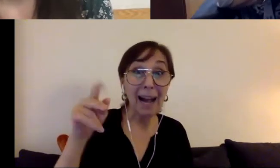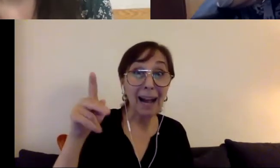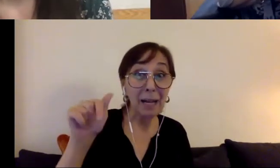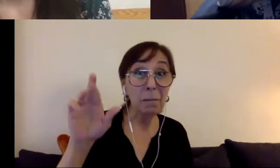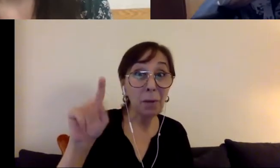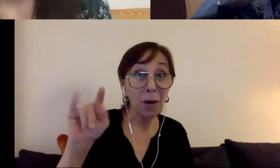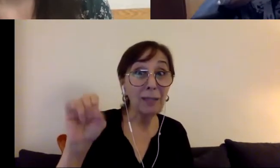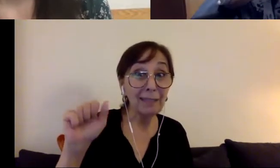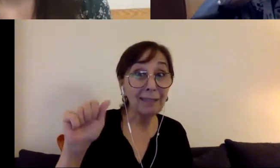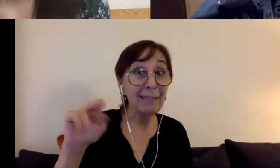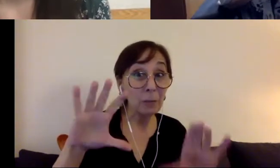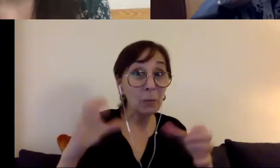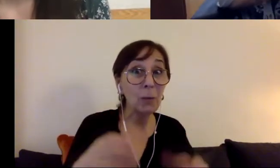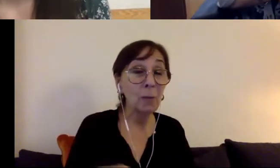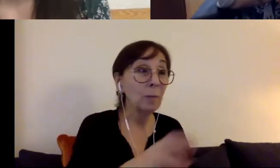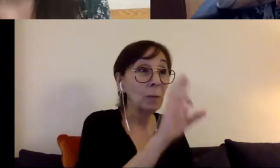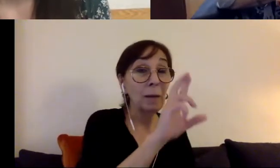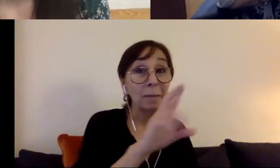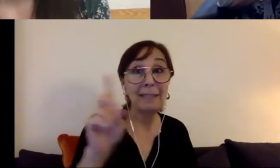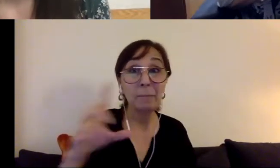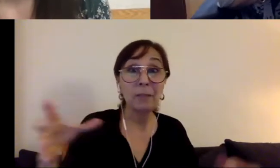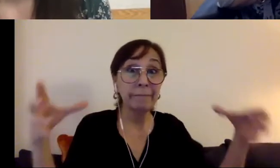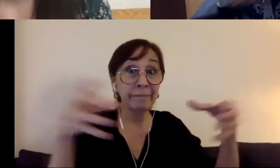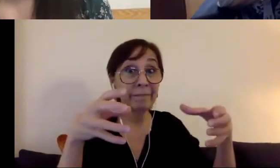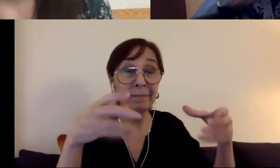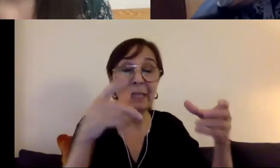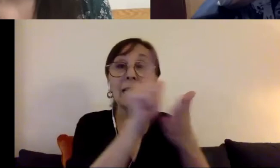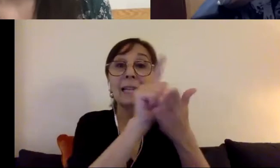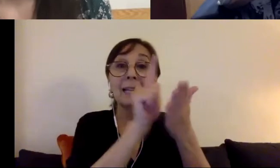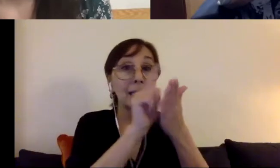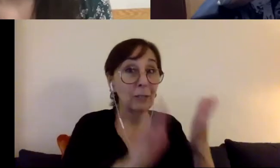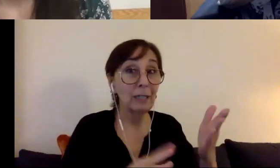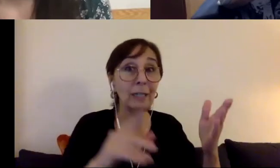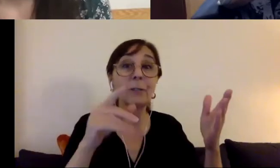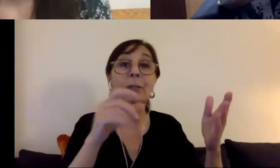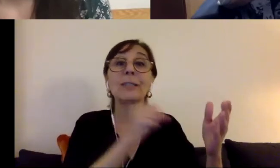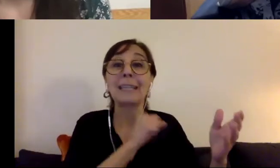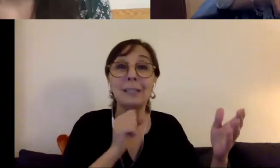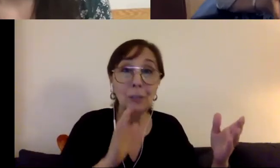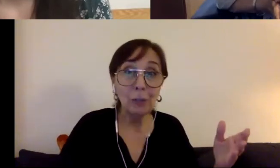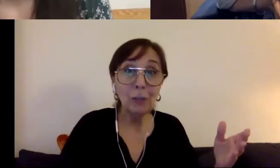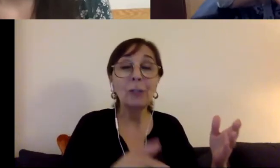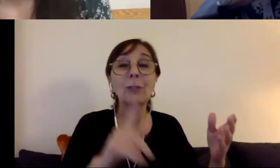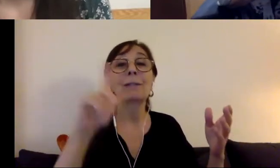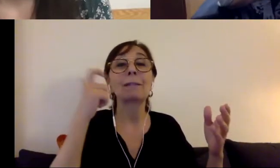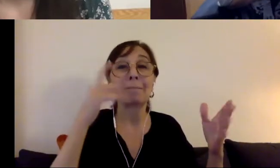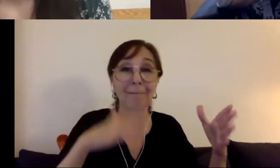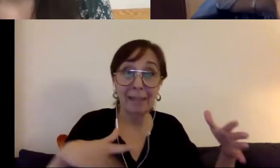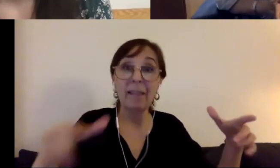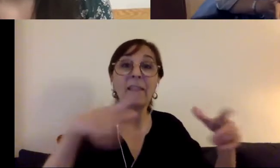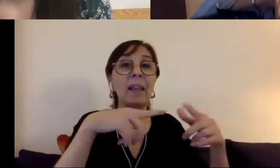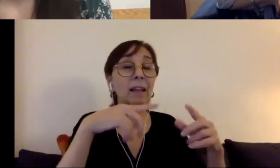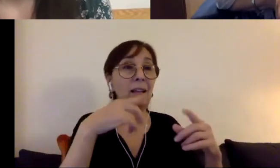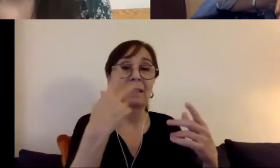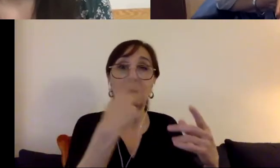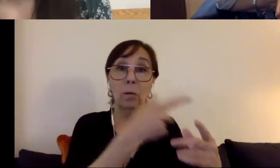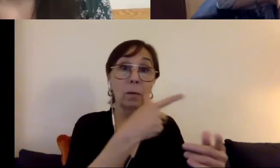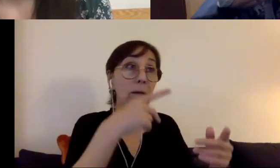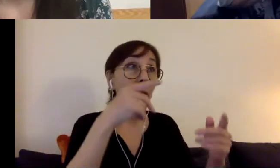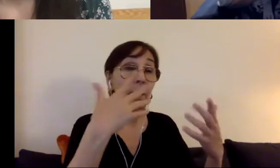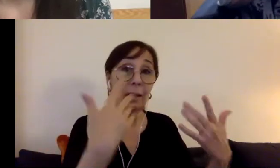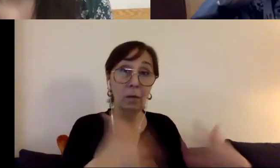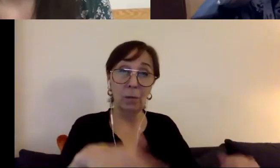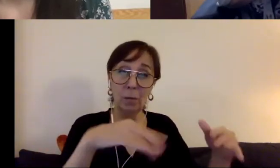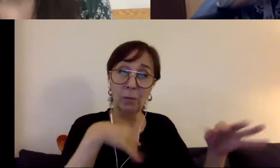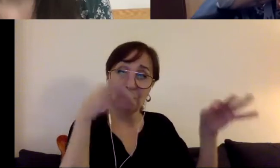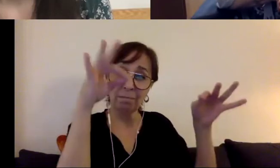to agree that's the magnitude of the barriers that we were facing did need to